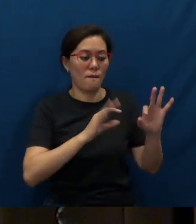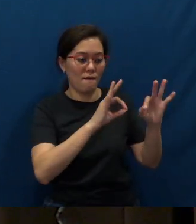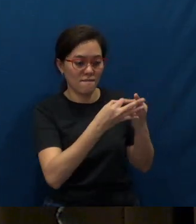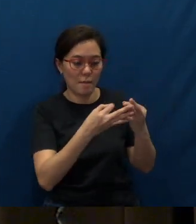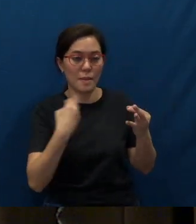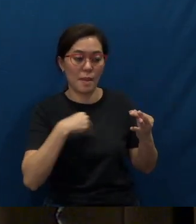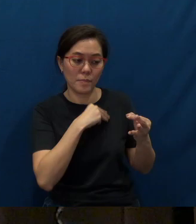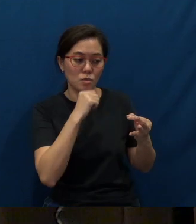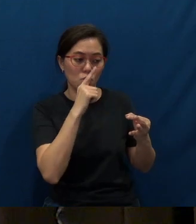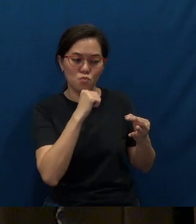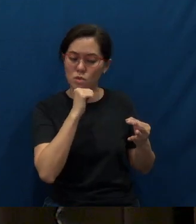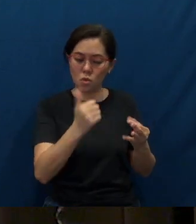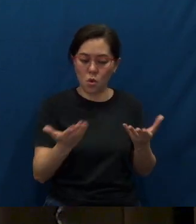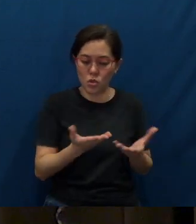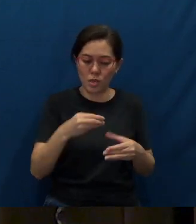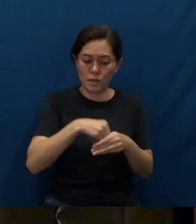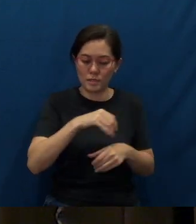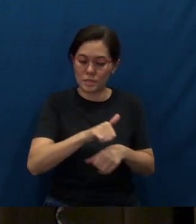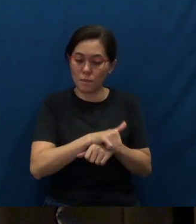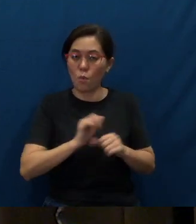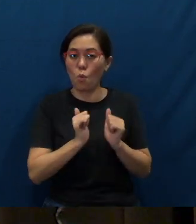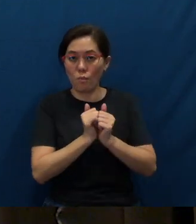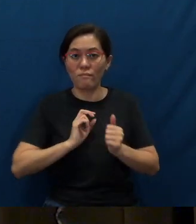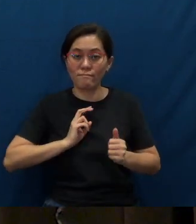who are not here with us, here in Singapore.